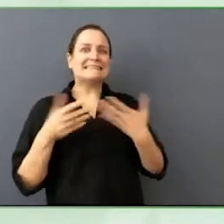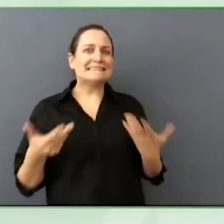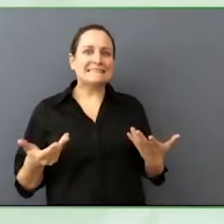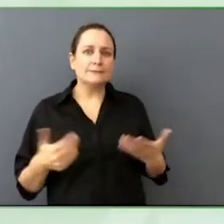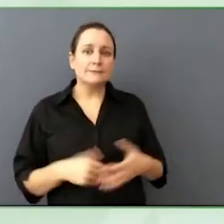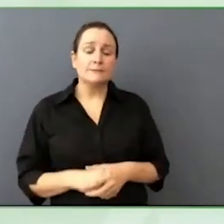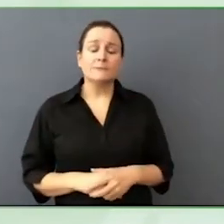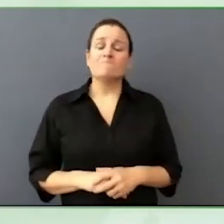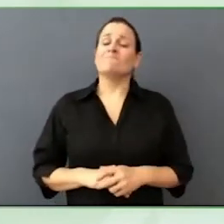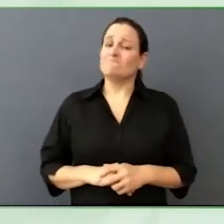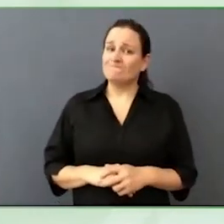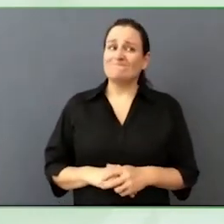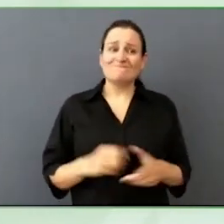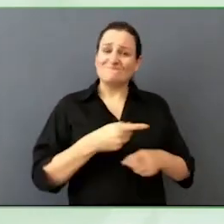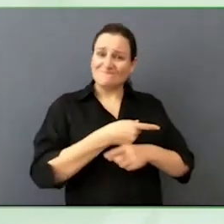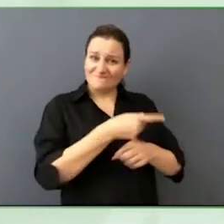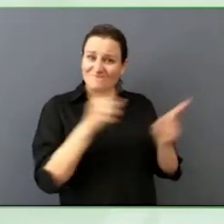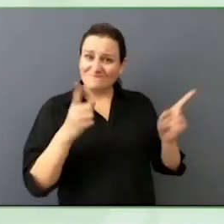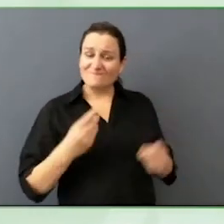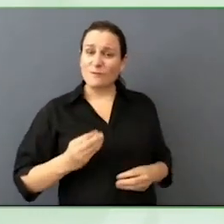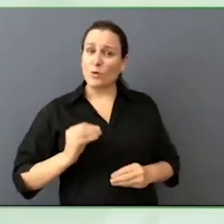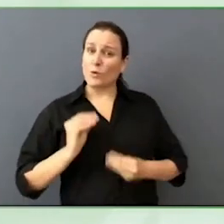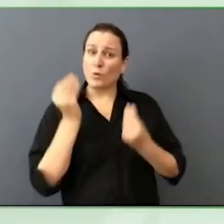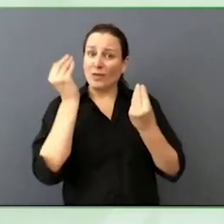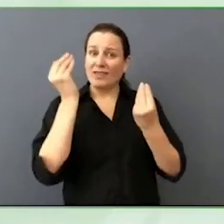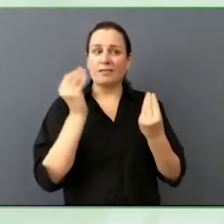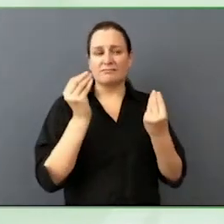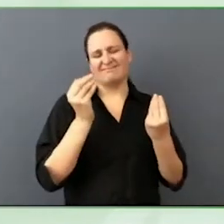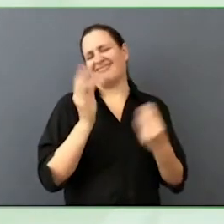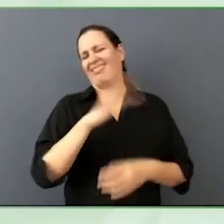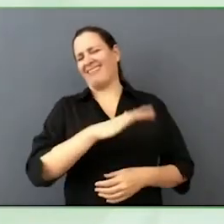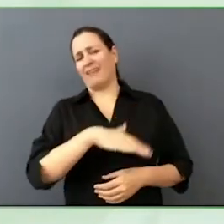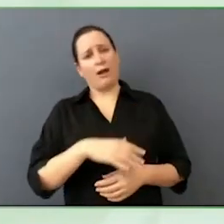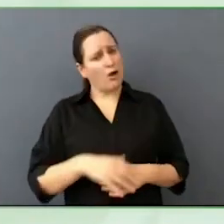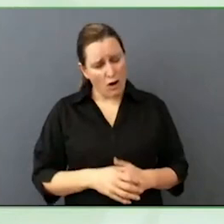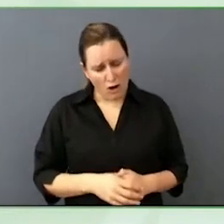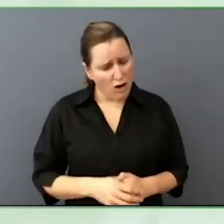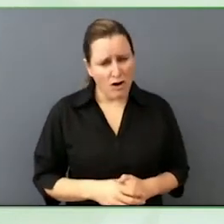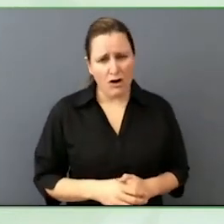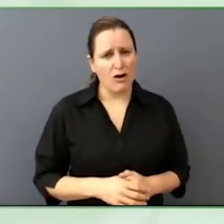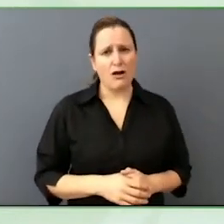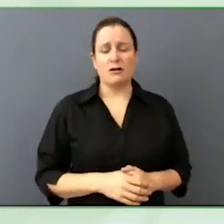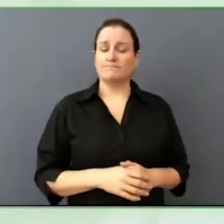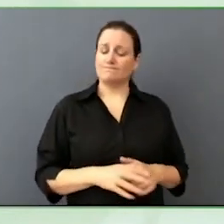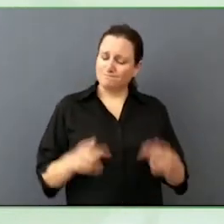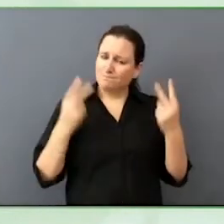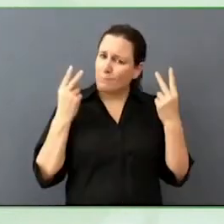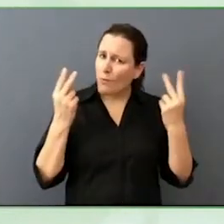I think when we have intersecting identities that are typically